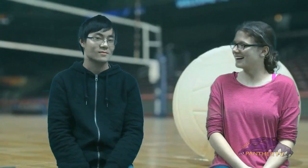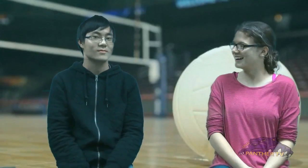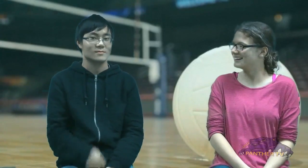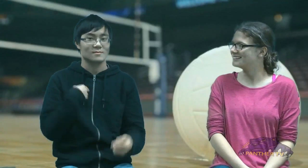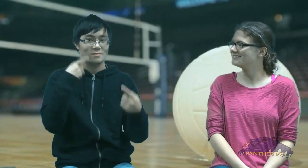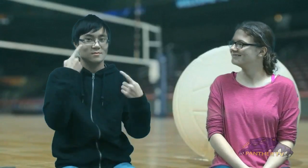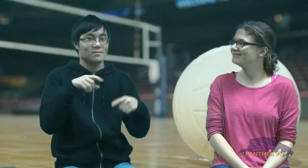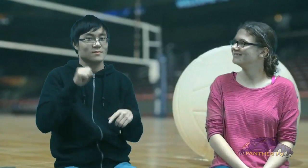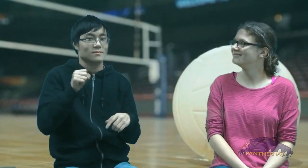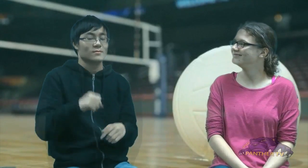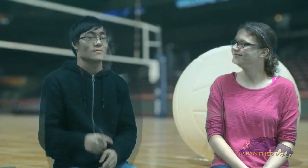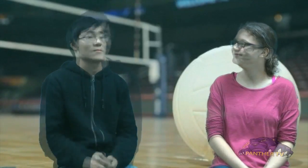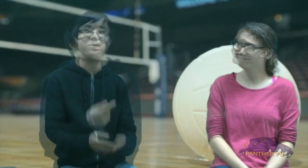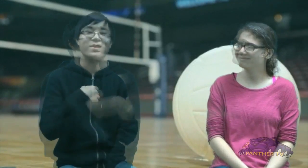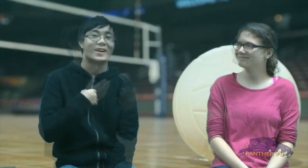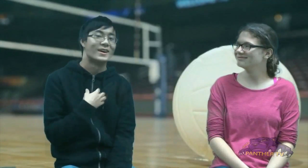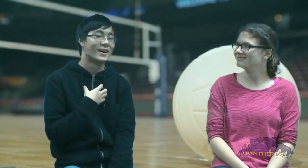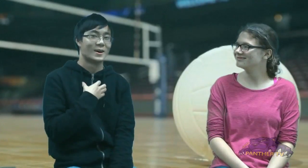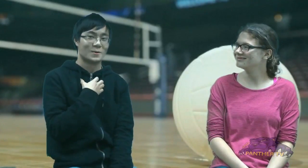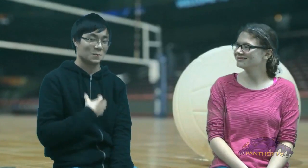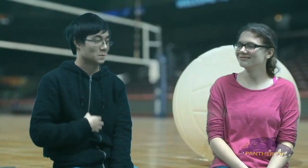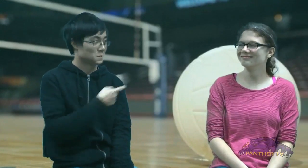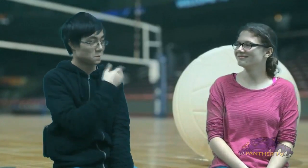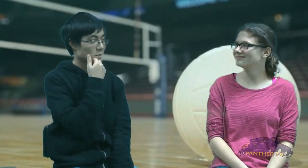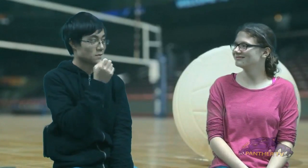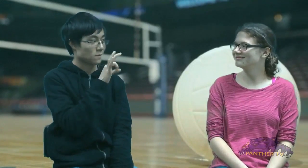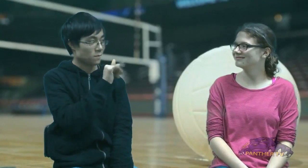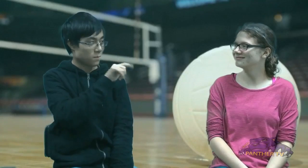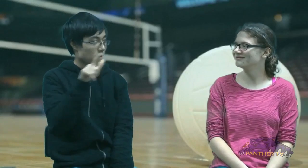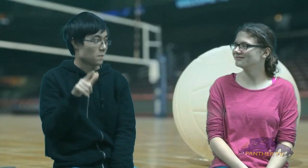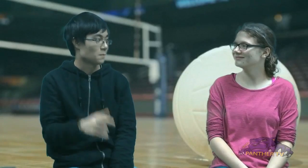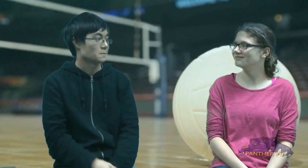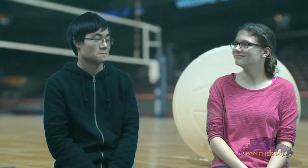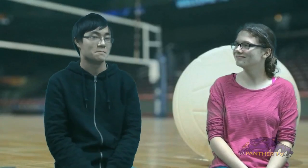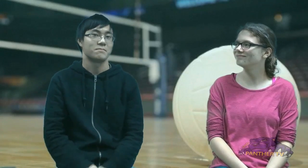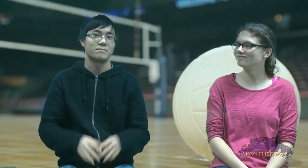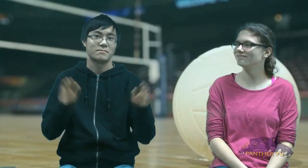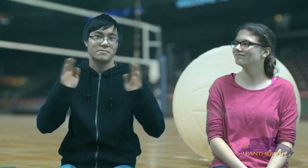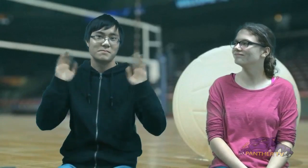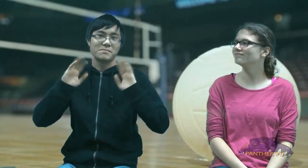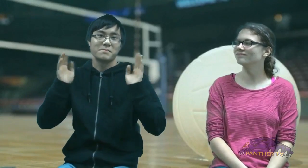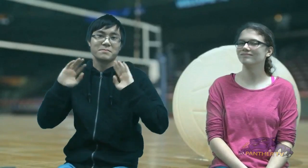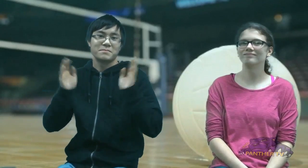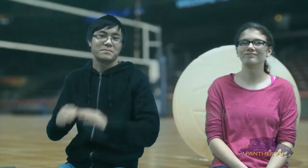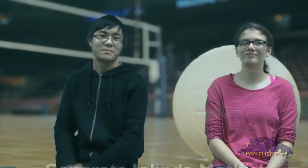Yeah, I agree too. I wish you the best of the luck! Bye!